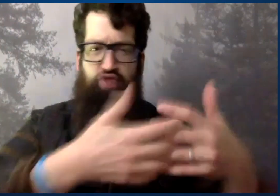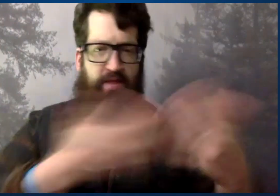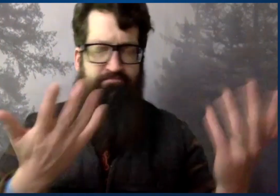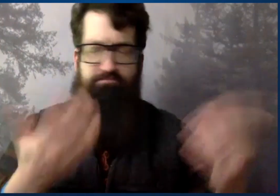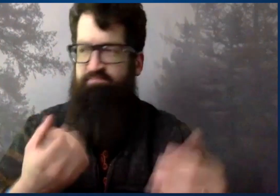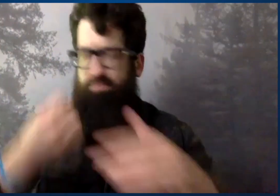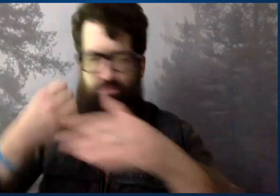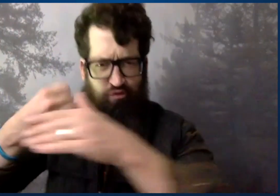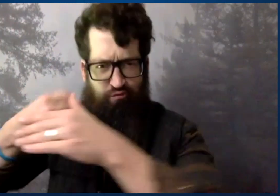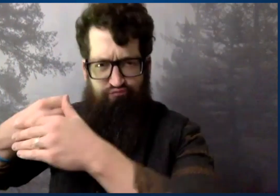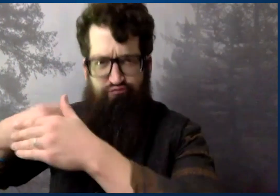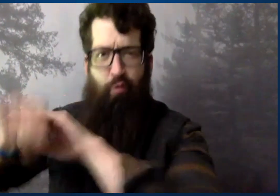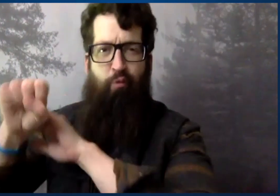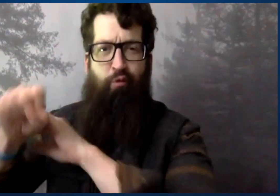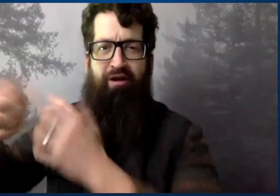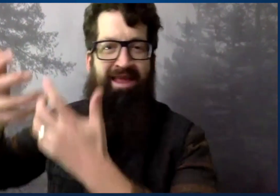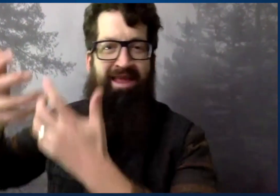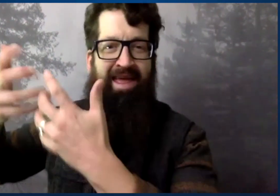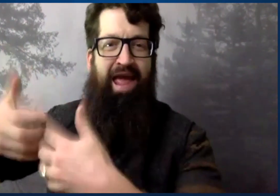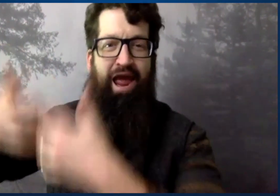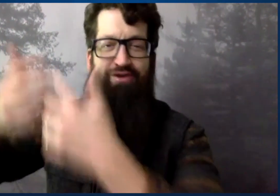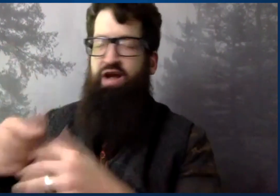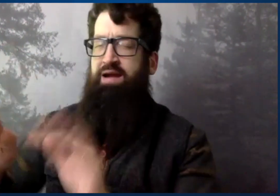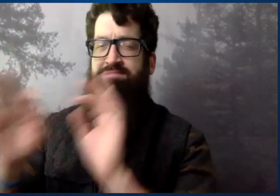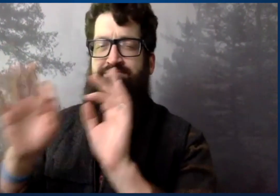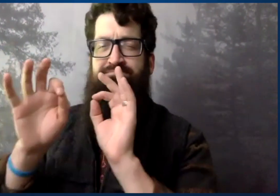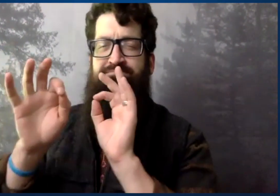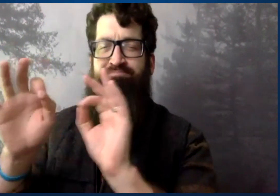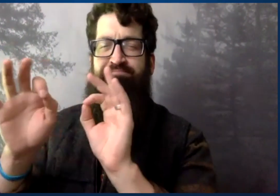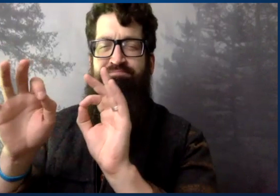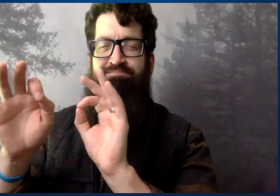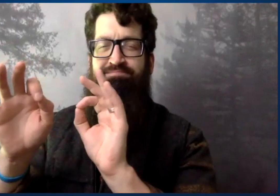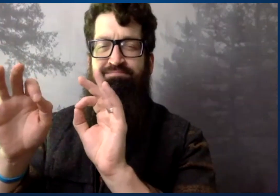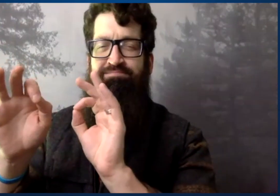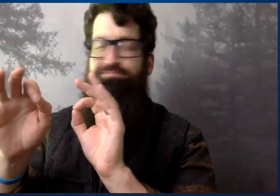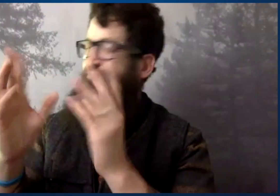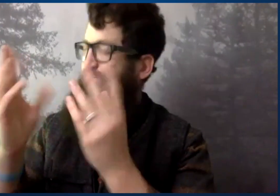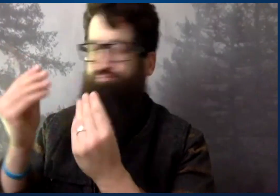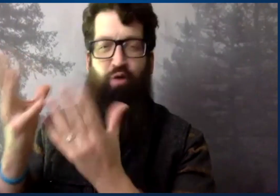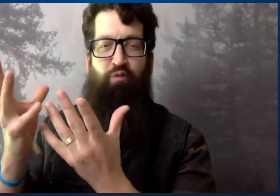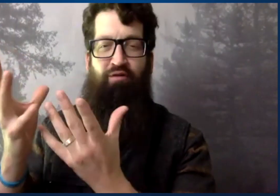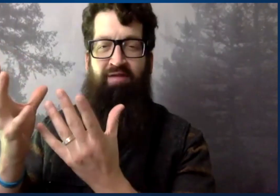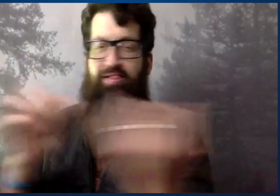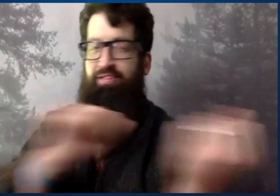We'll call it they are born, they have an engine. The engine is perfect.